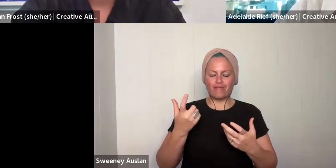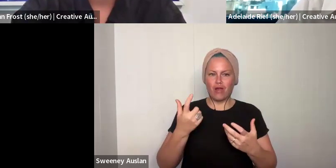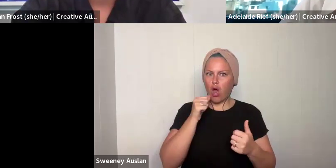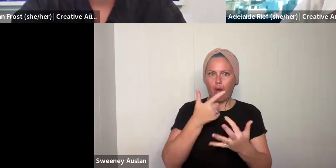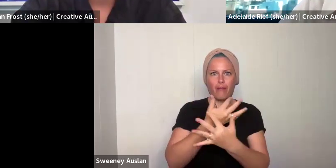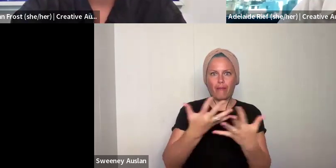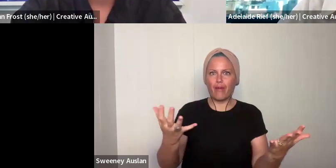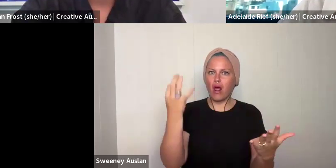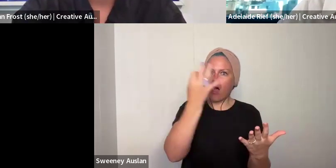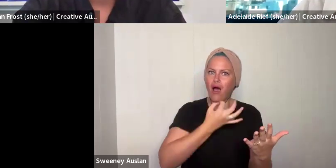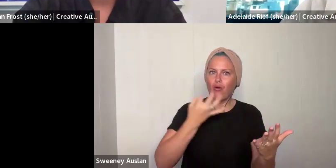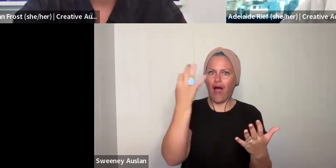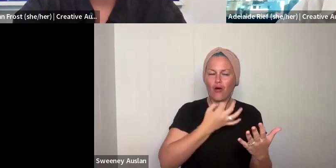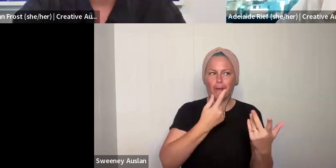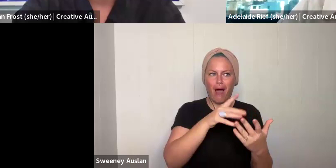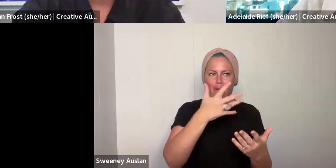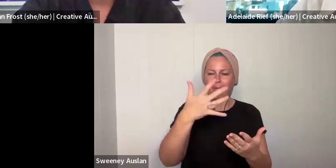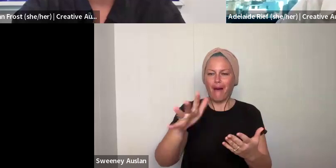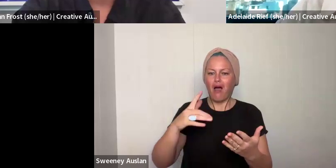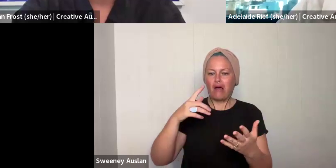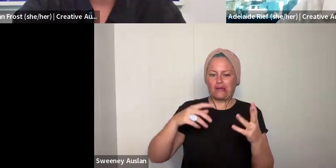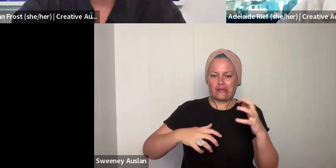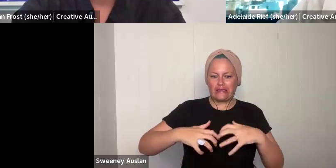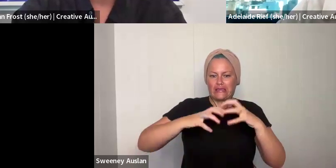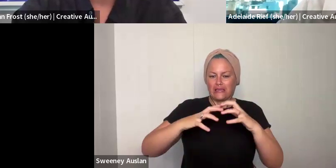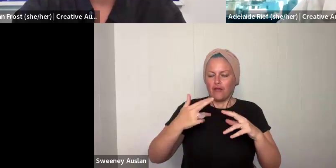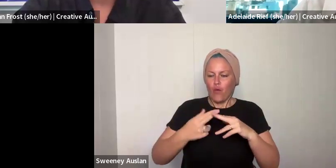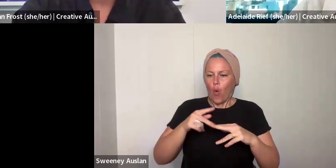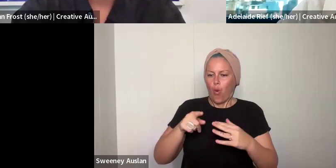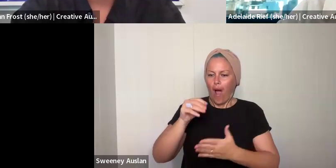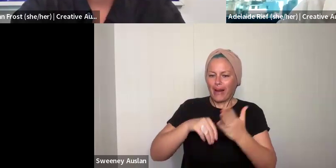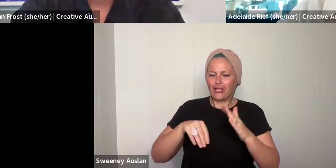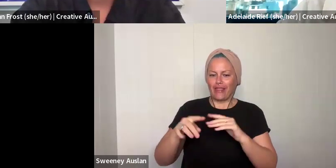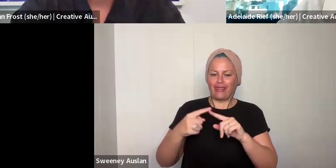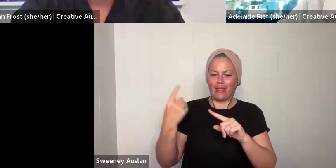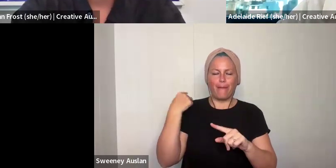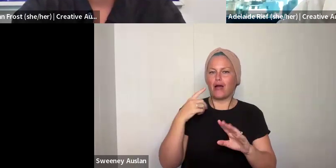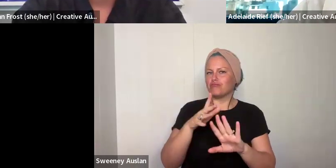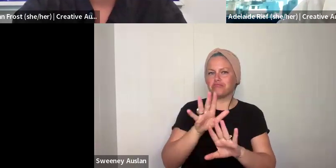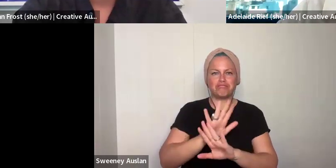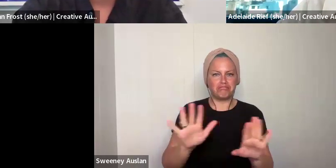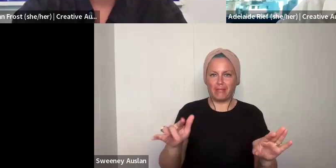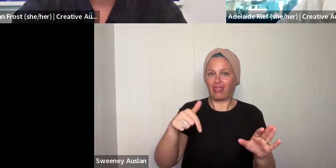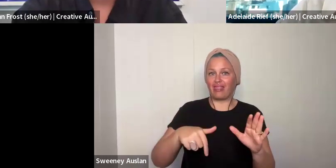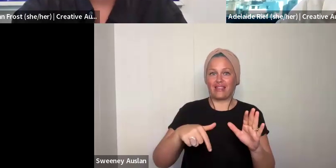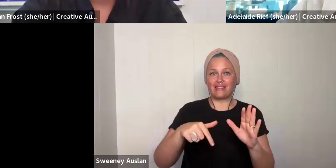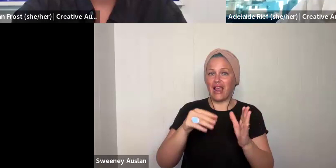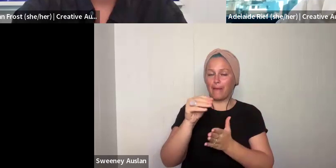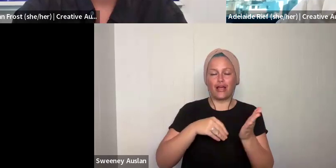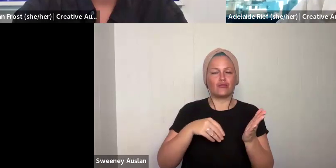project and you don't need to provide a budget. We hope that is encouraging for those of you who have spent many hours putting together budgets for funding